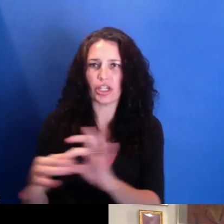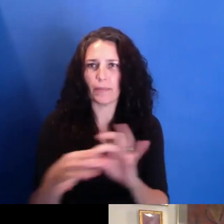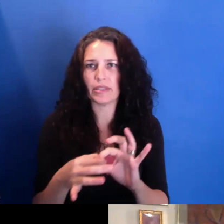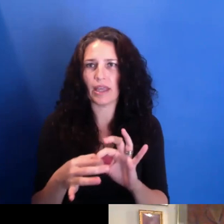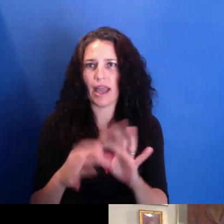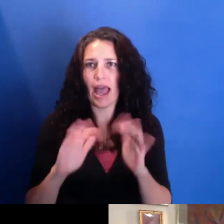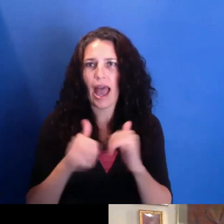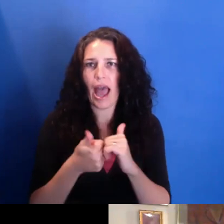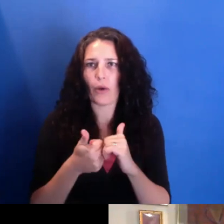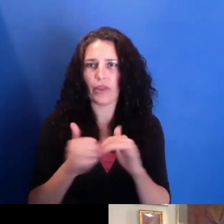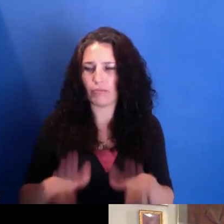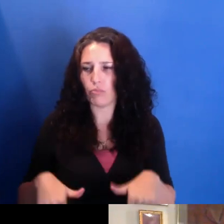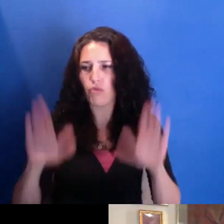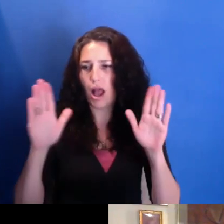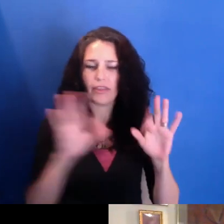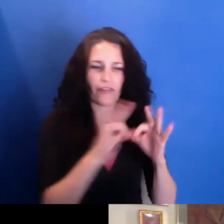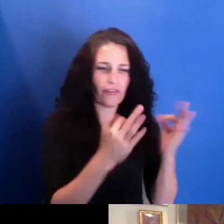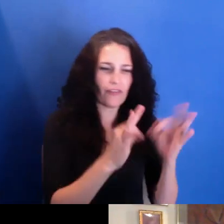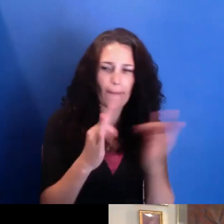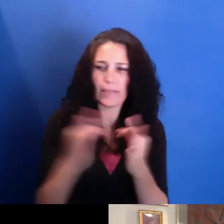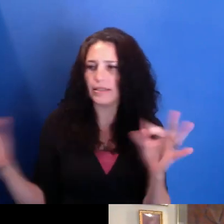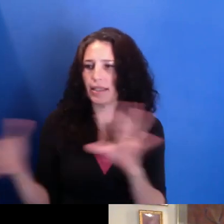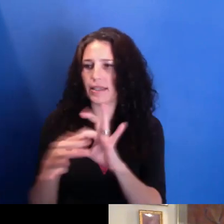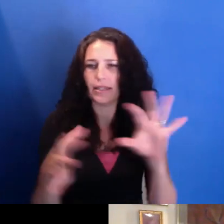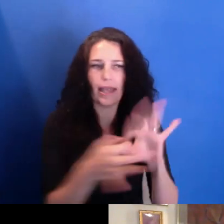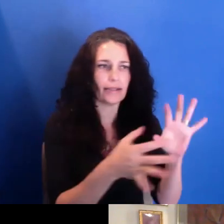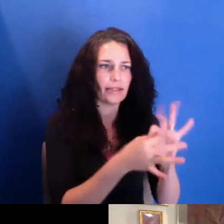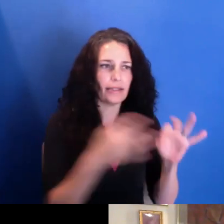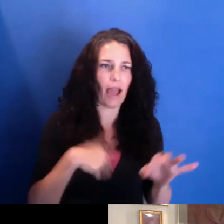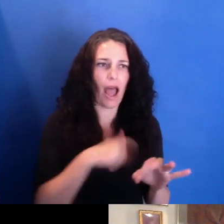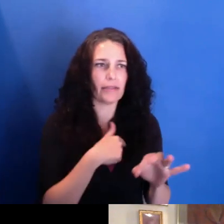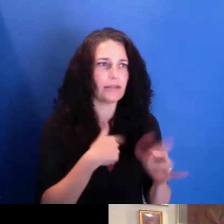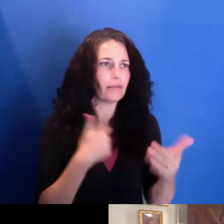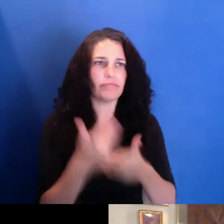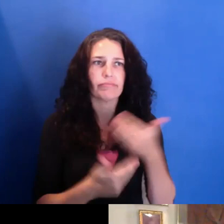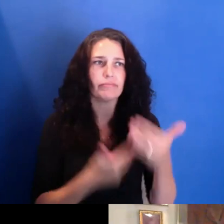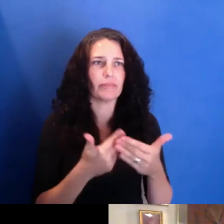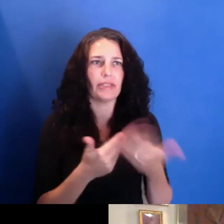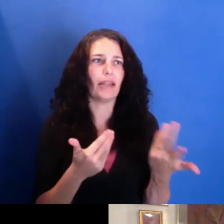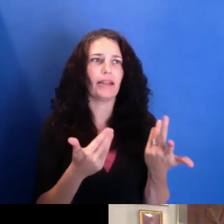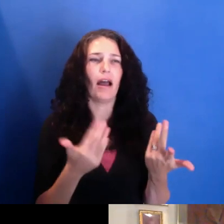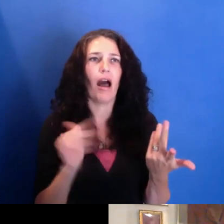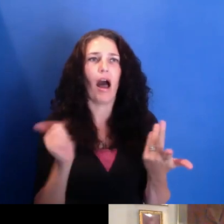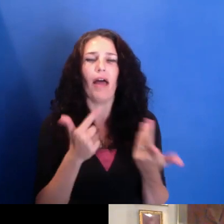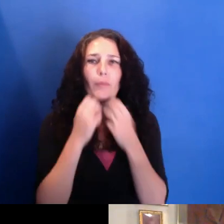throughout the years and the value systems that they imbued in all of us really have defined,